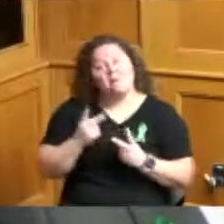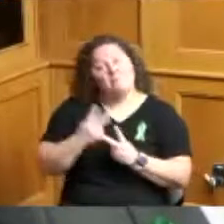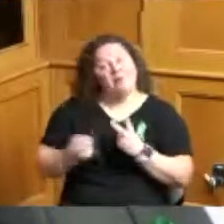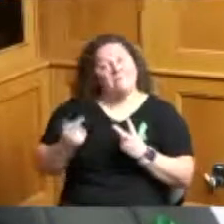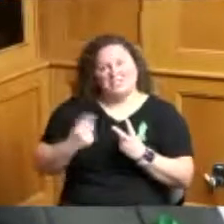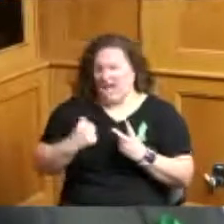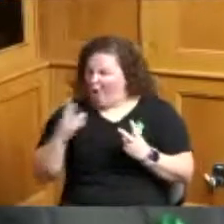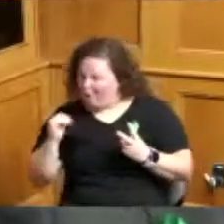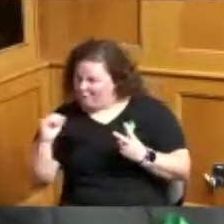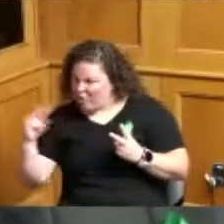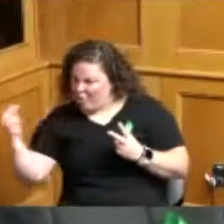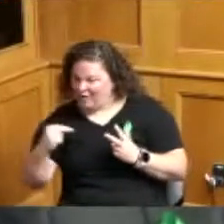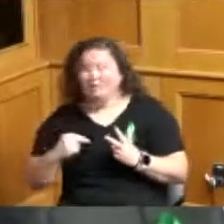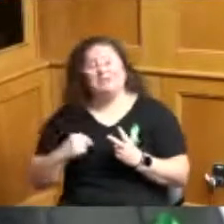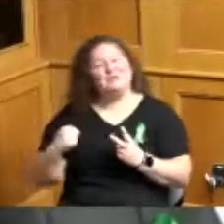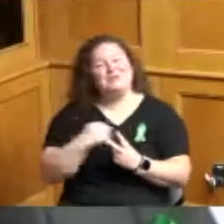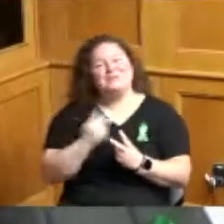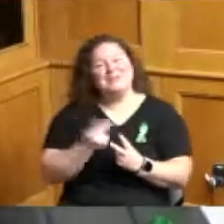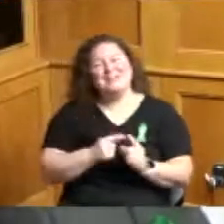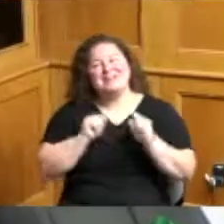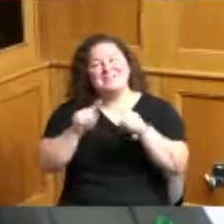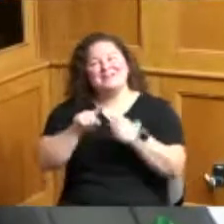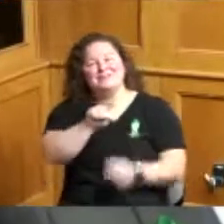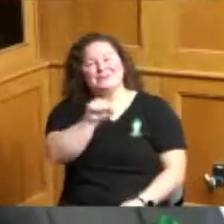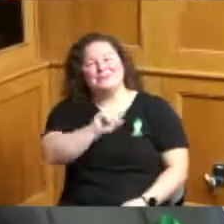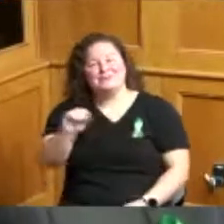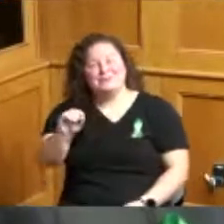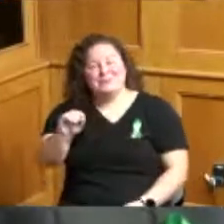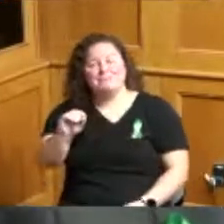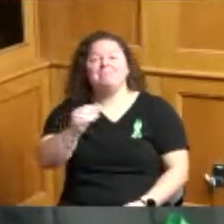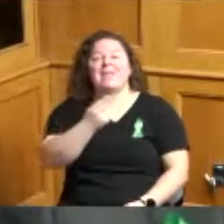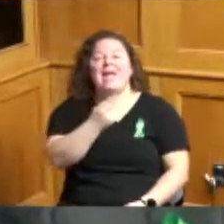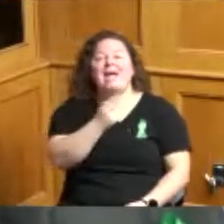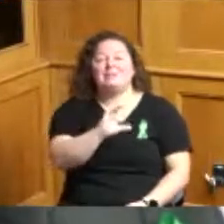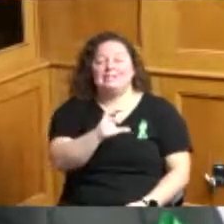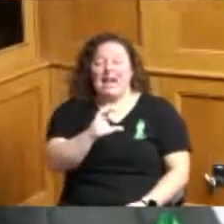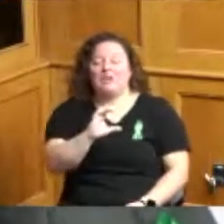an event up at the zoo the Hamilton County conservation district had something called